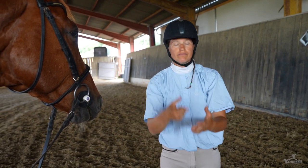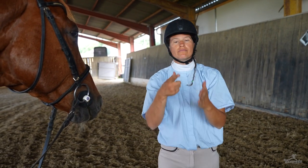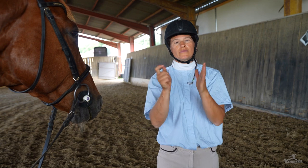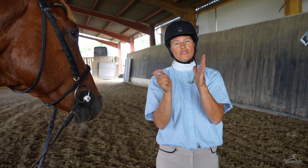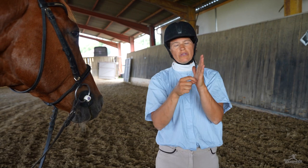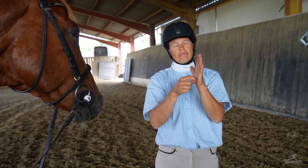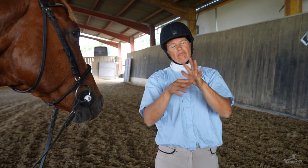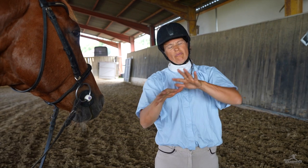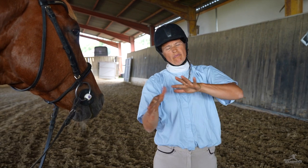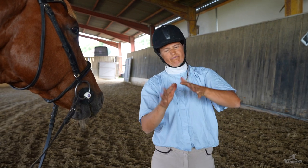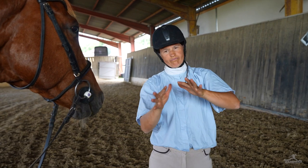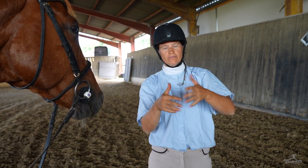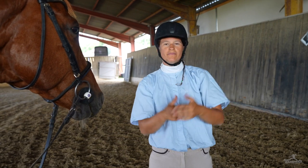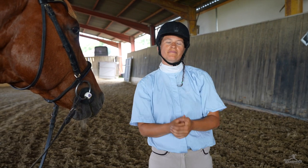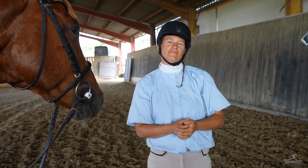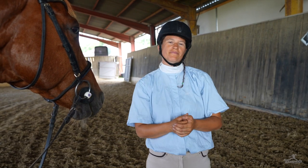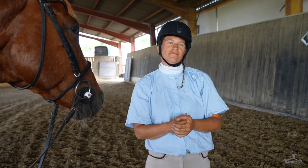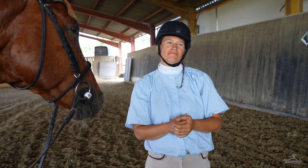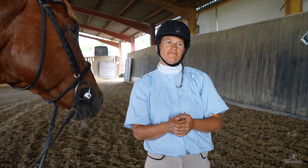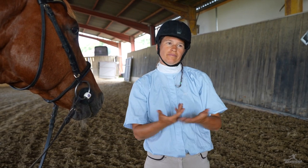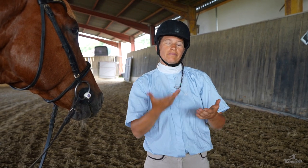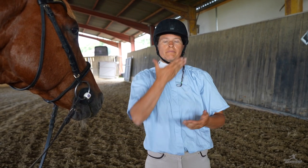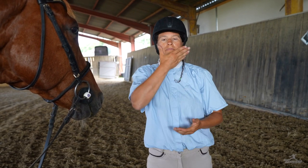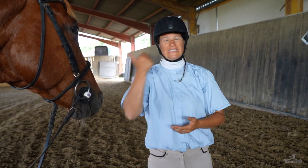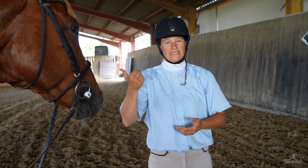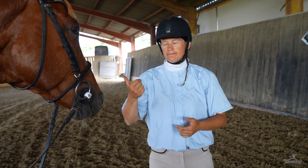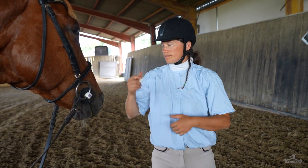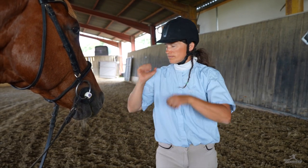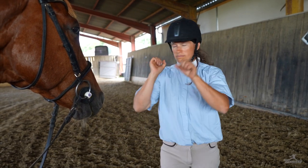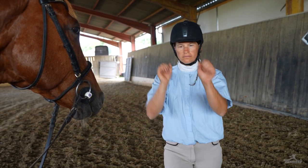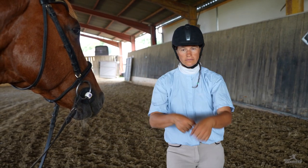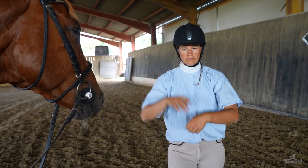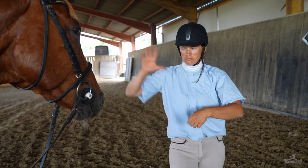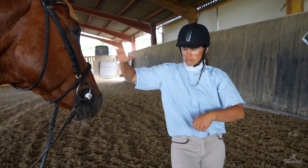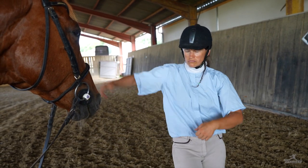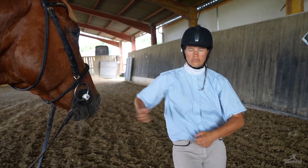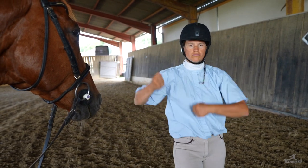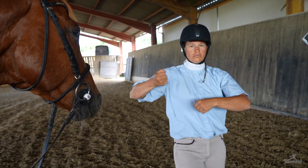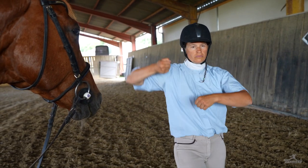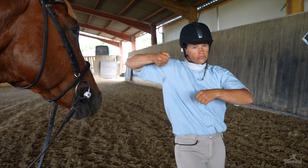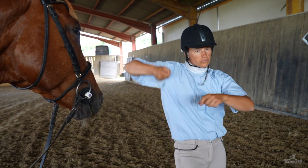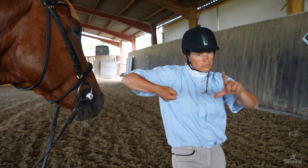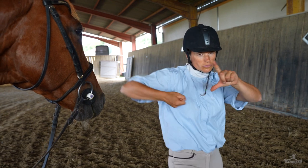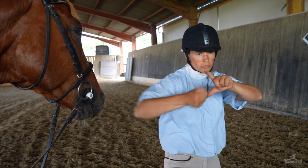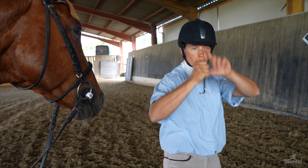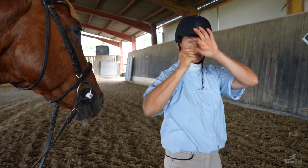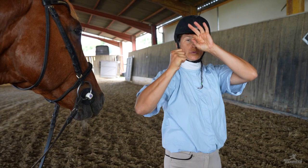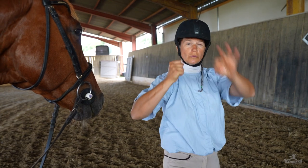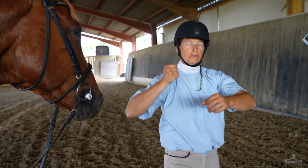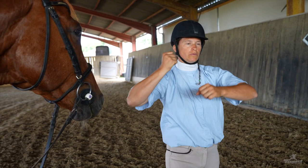This will impact the score. A perfect score results in being able to complete this